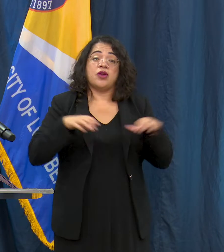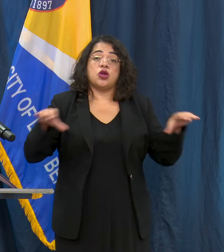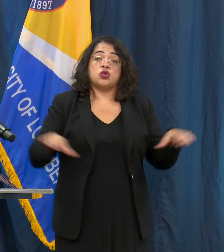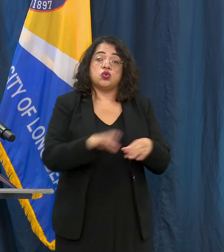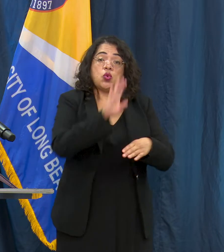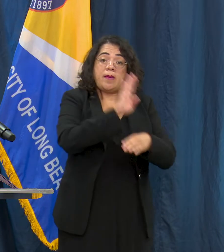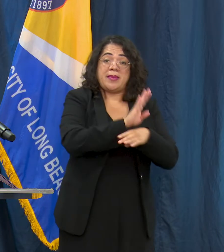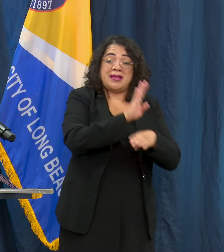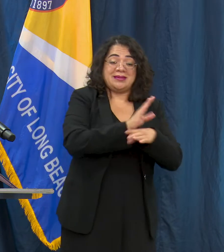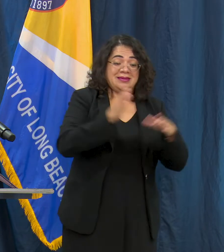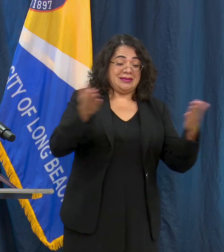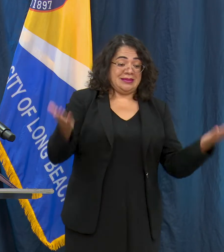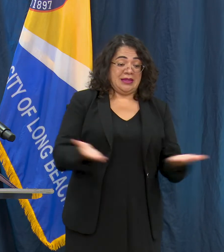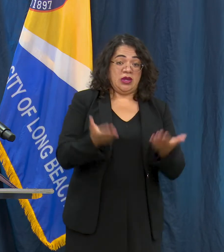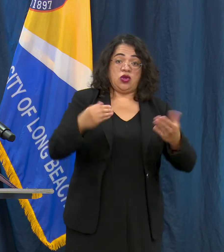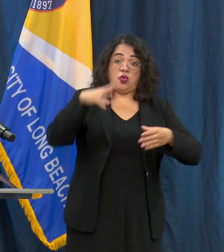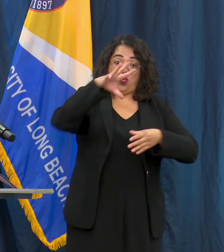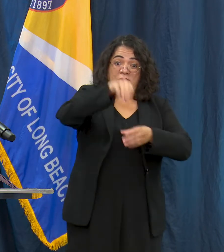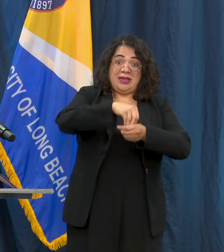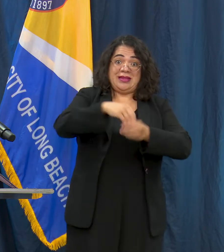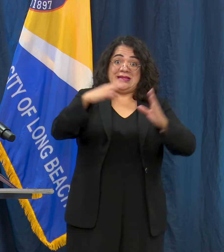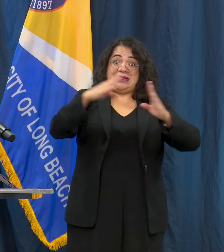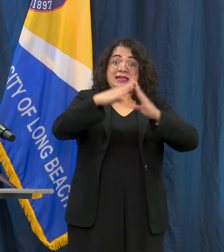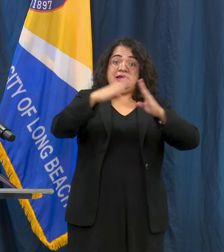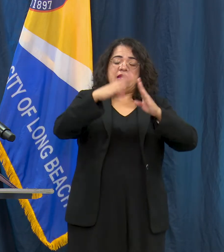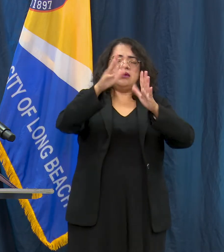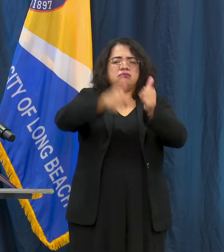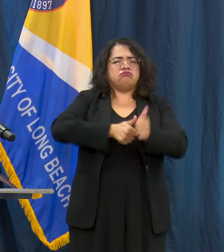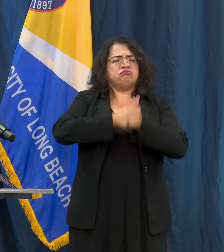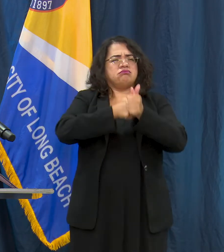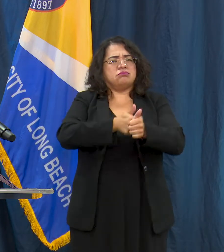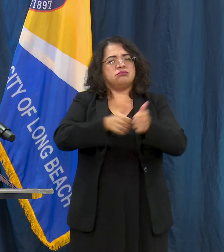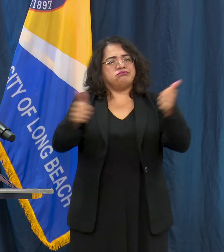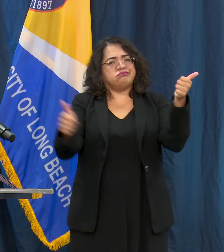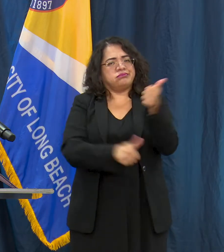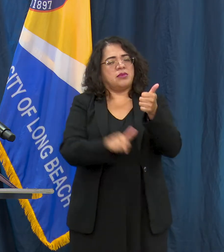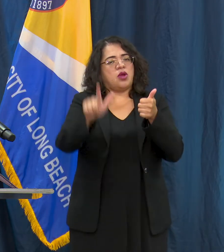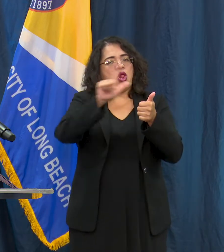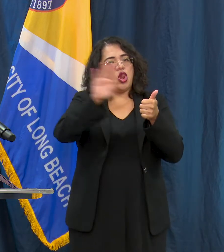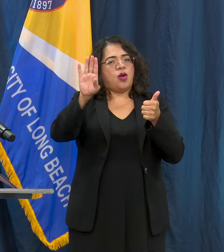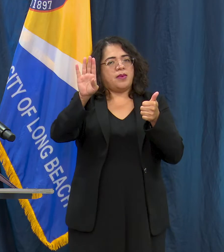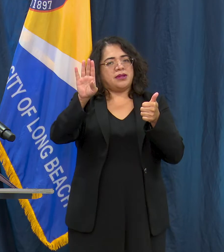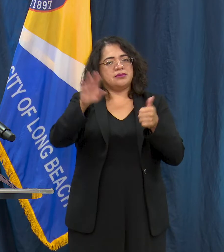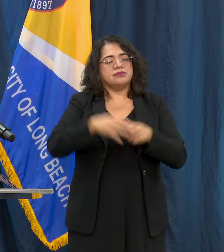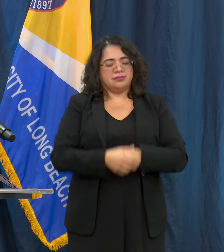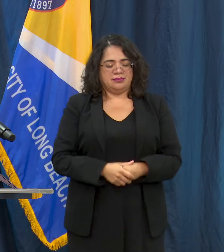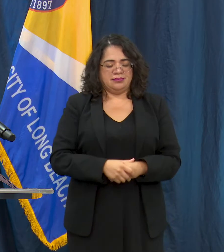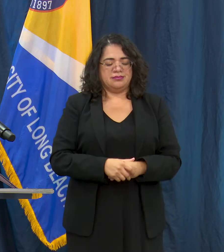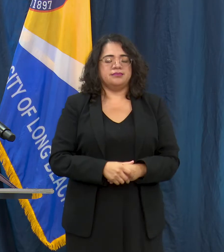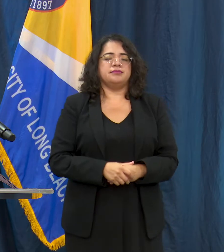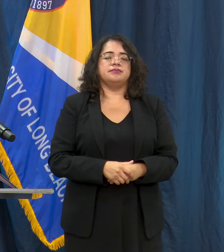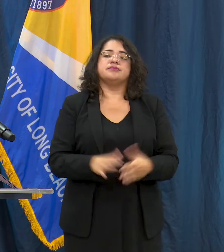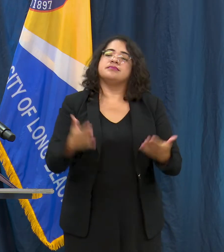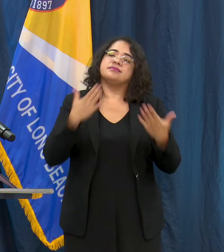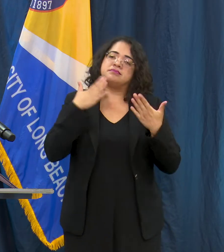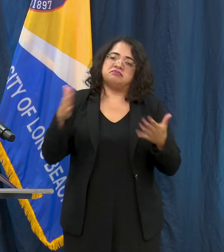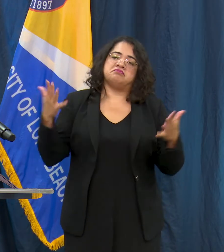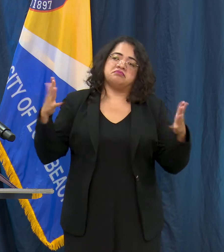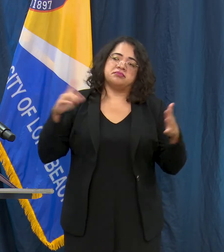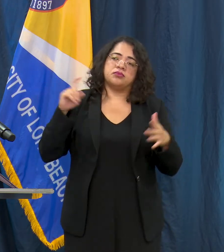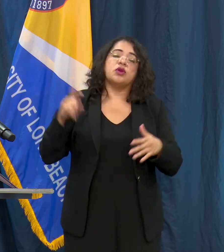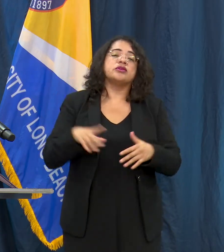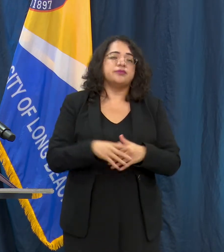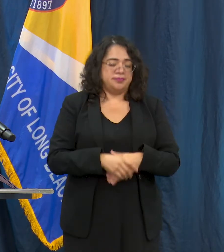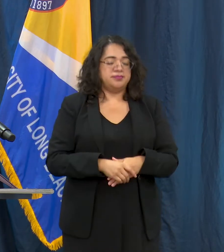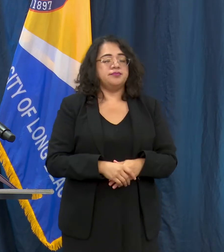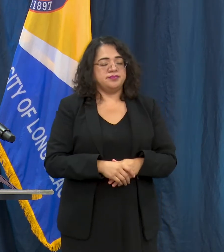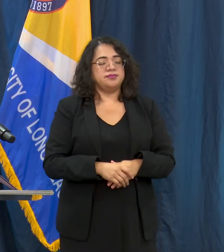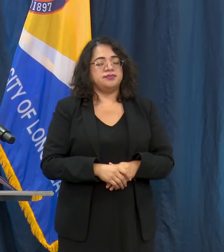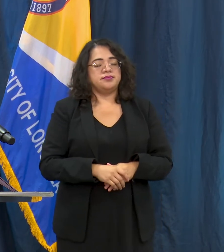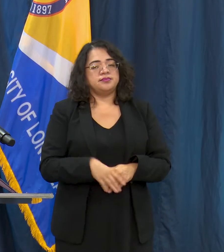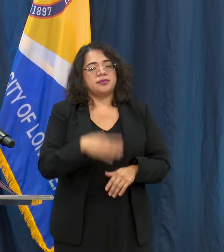the Long Beach health order. All right thank you, that finishes the questions. Now we